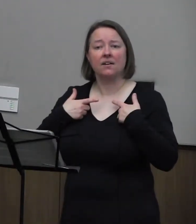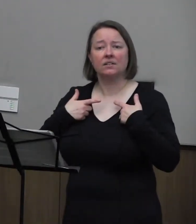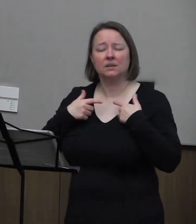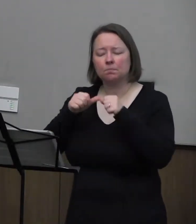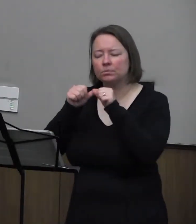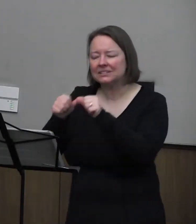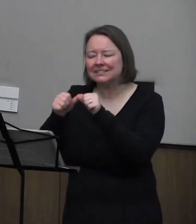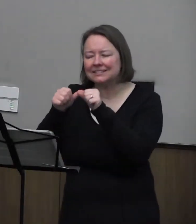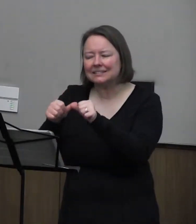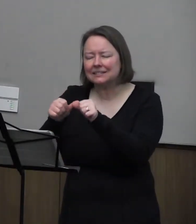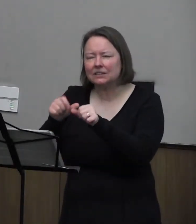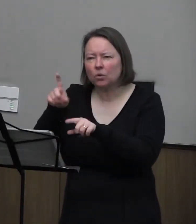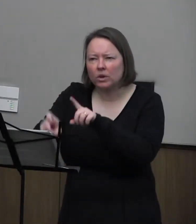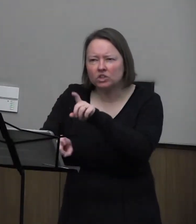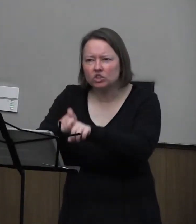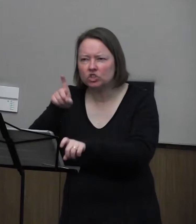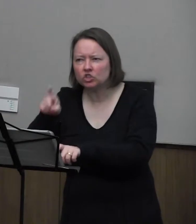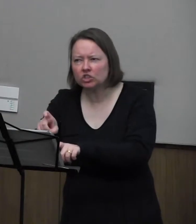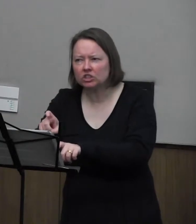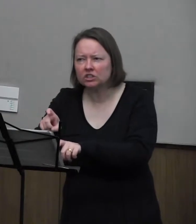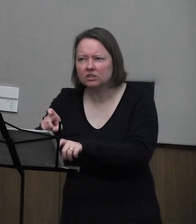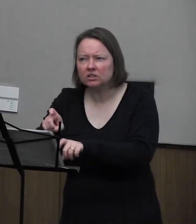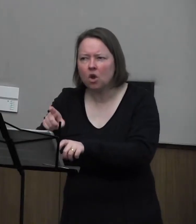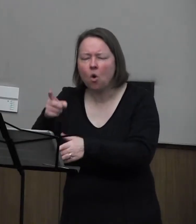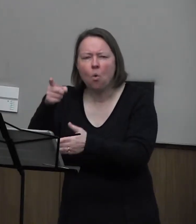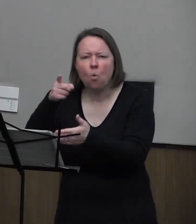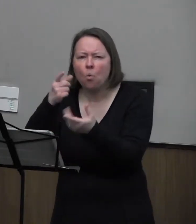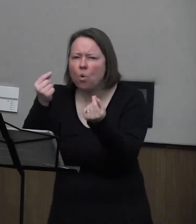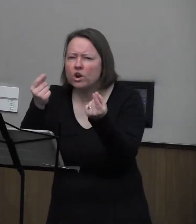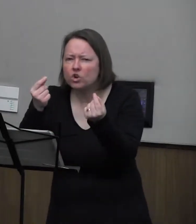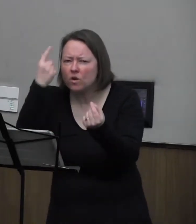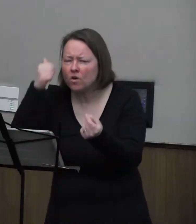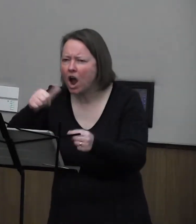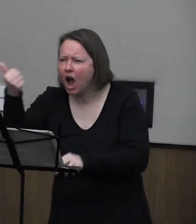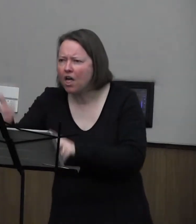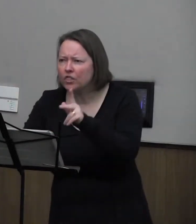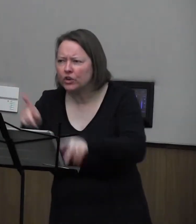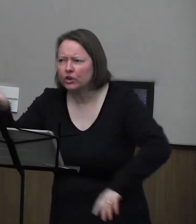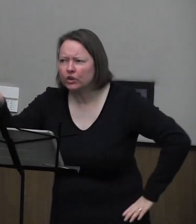and urgent question is, what are you doing for others?